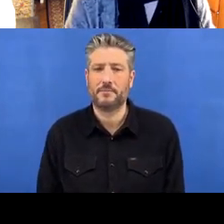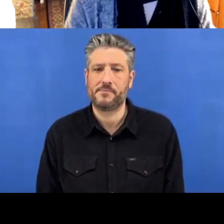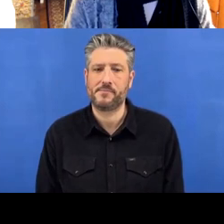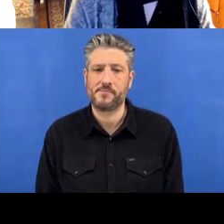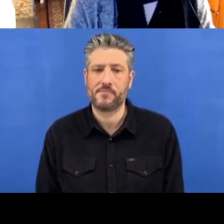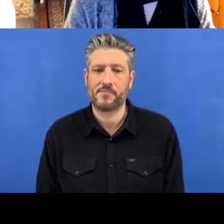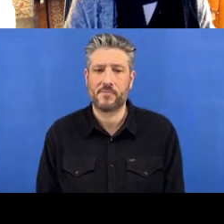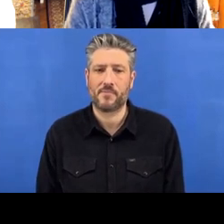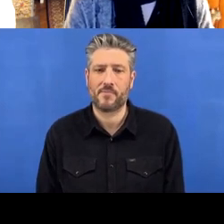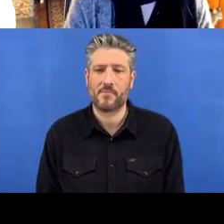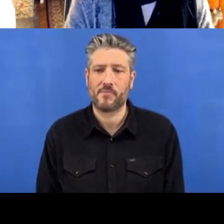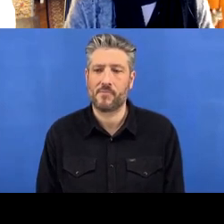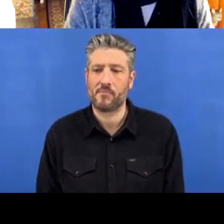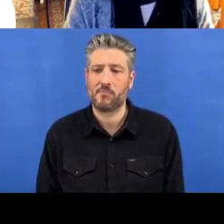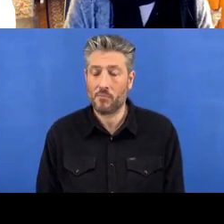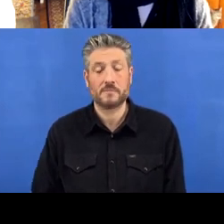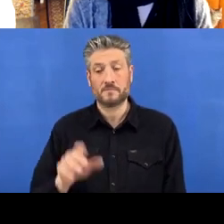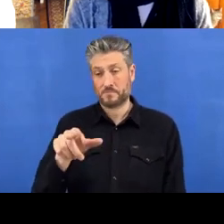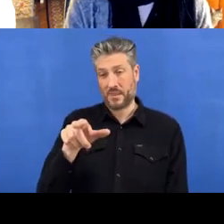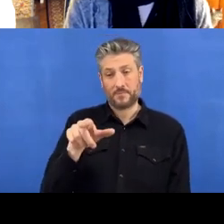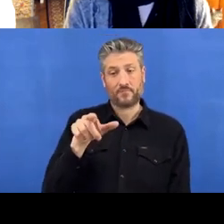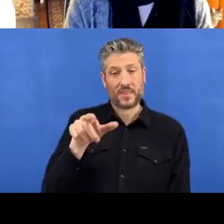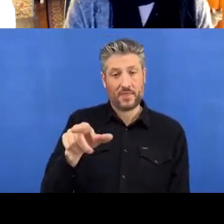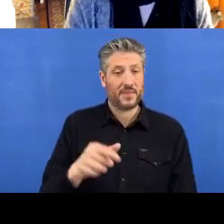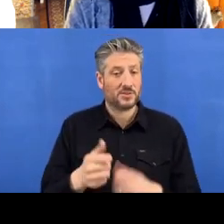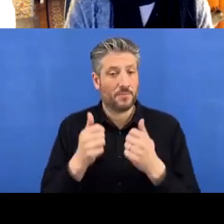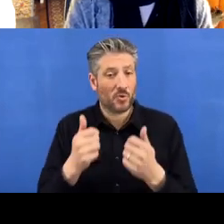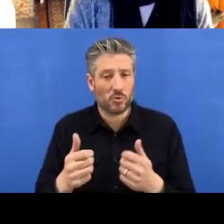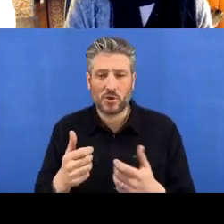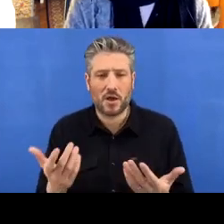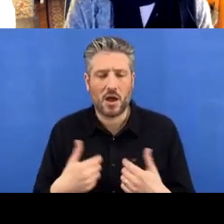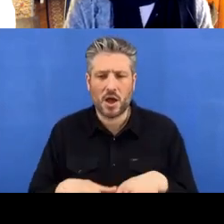The good thing about this is, we're not gonna have to keep switching to GitHub Desktop in RStudio, this is